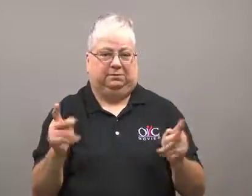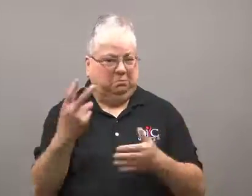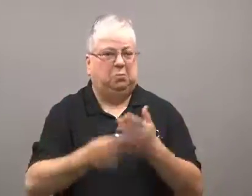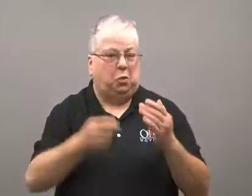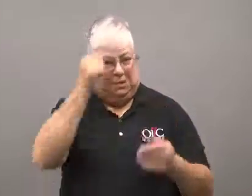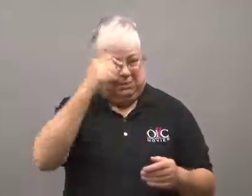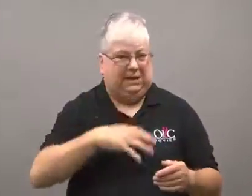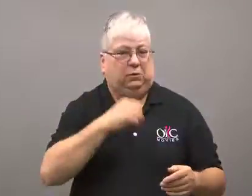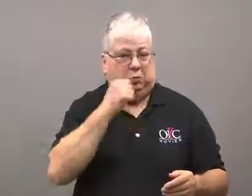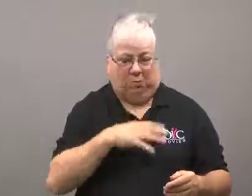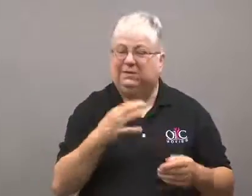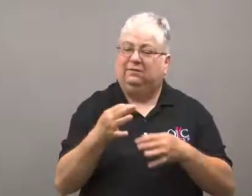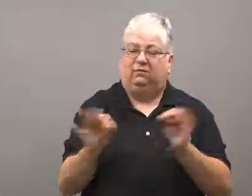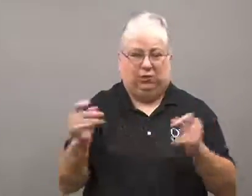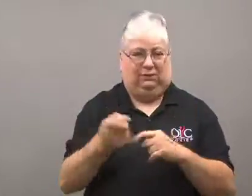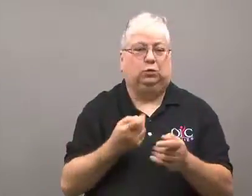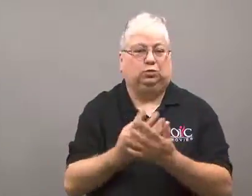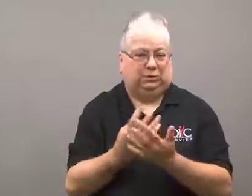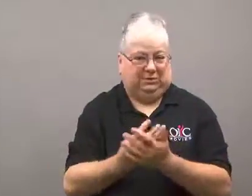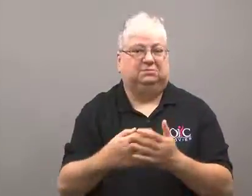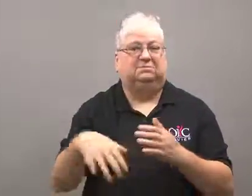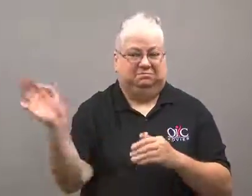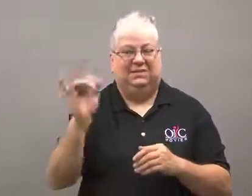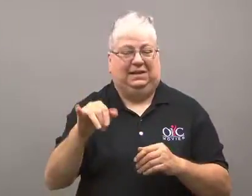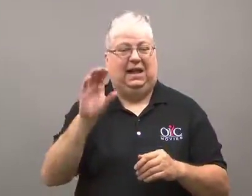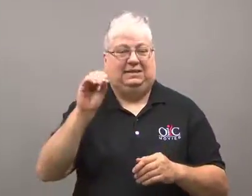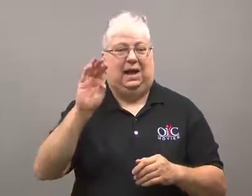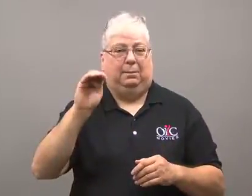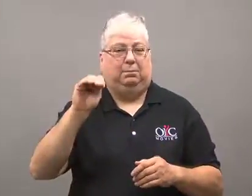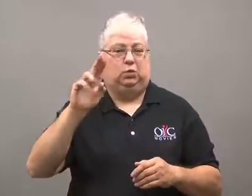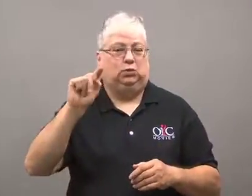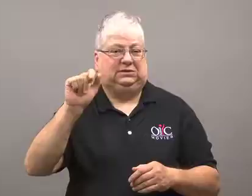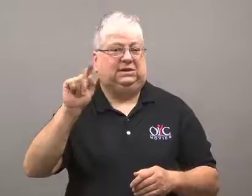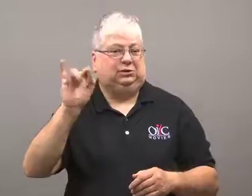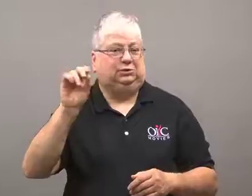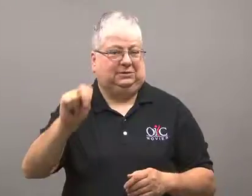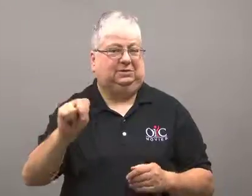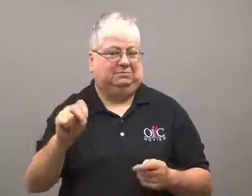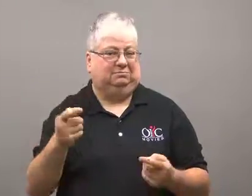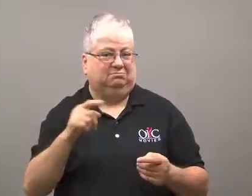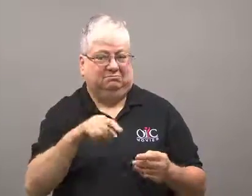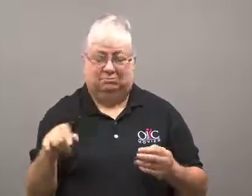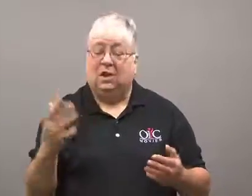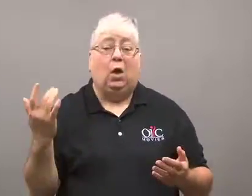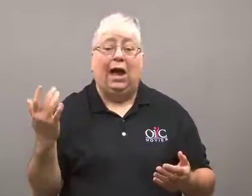for both men and women.